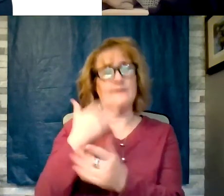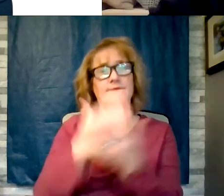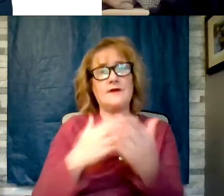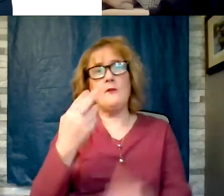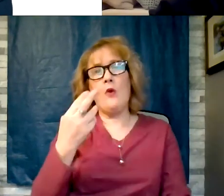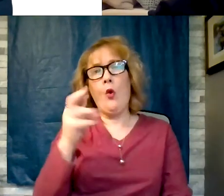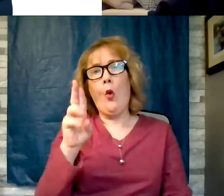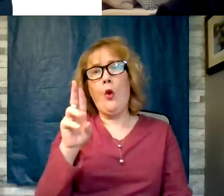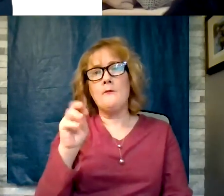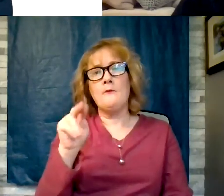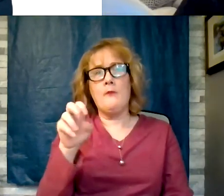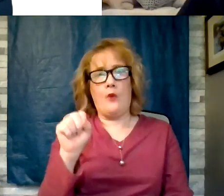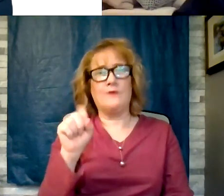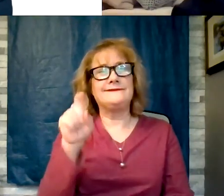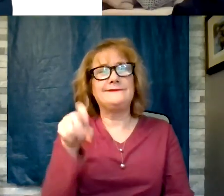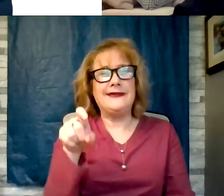control diabetes. And also it